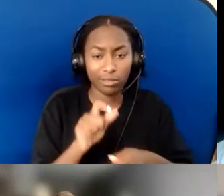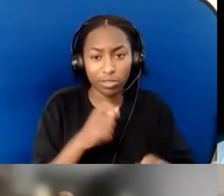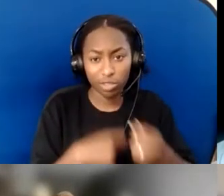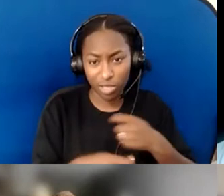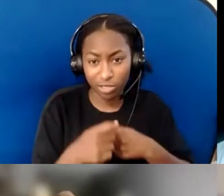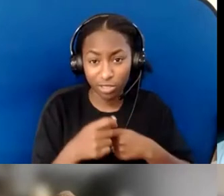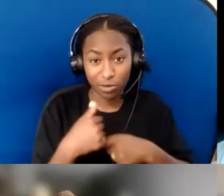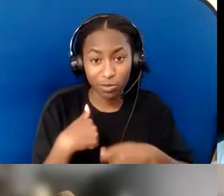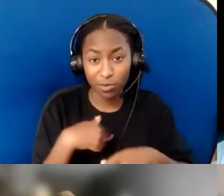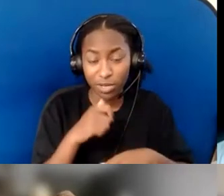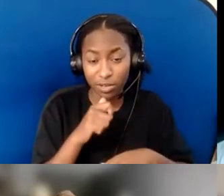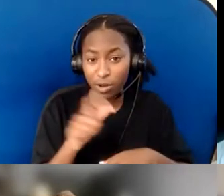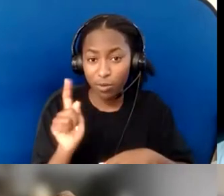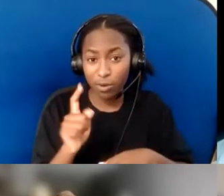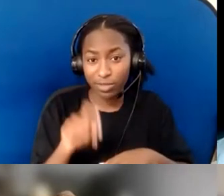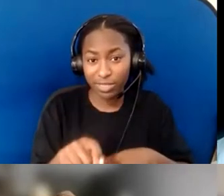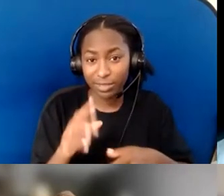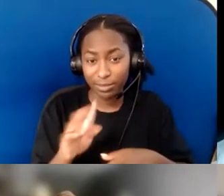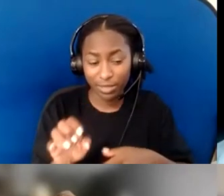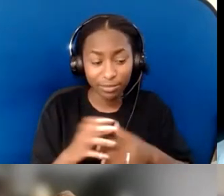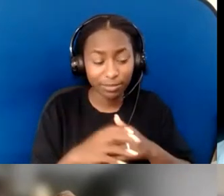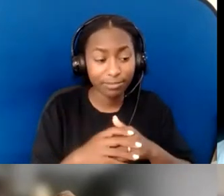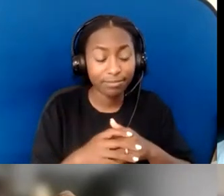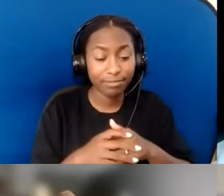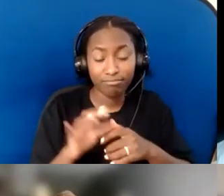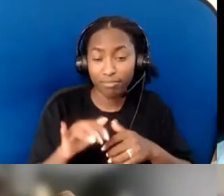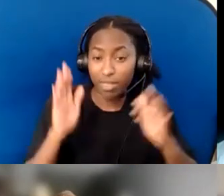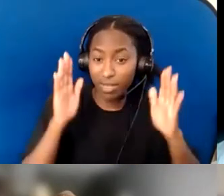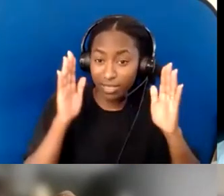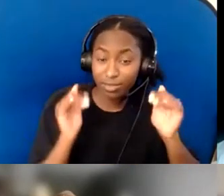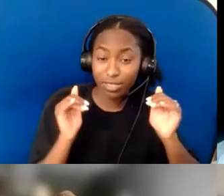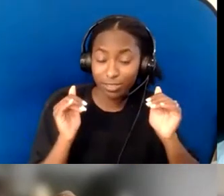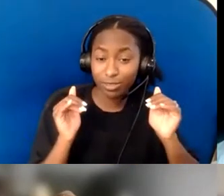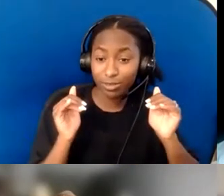So there's that expectation that it's about